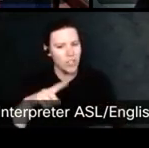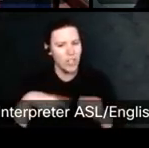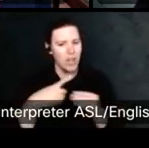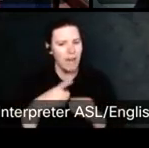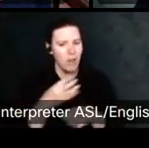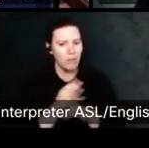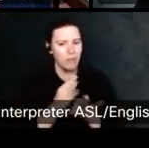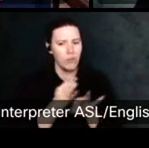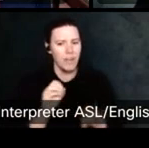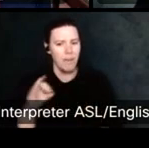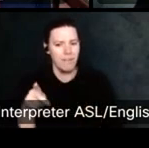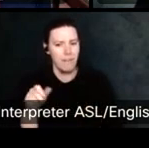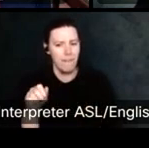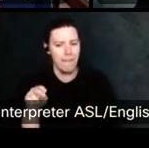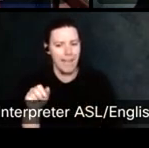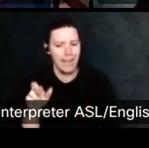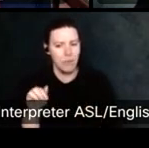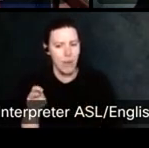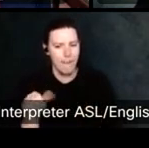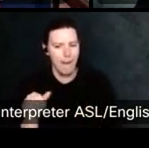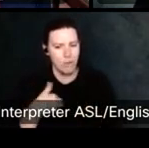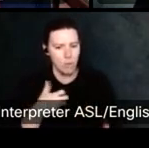Sure, the question was, um.